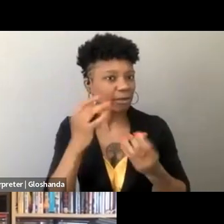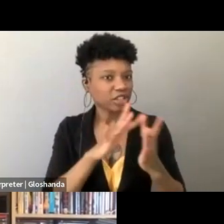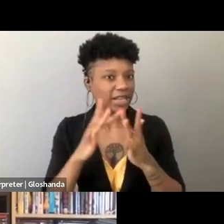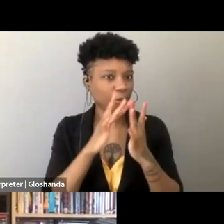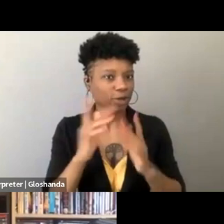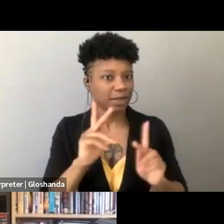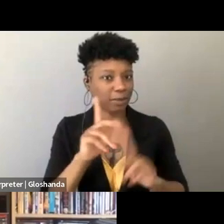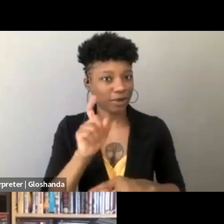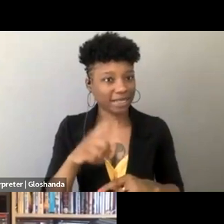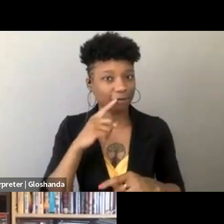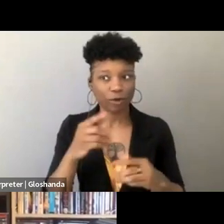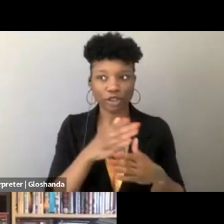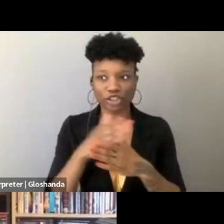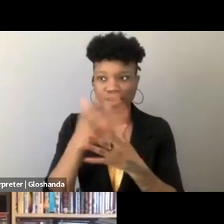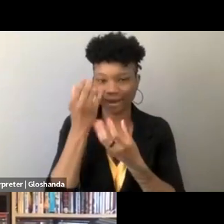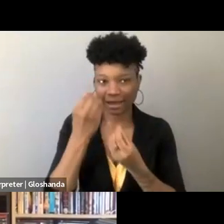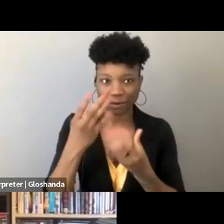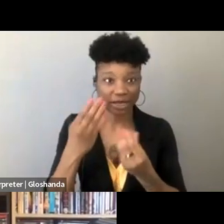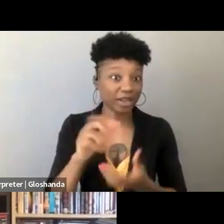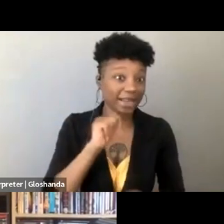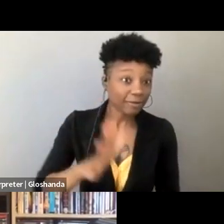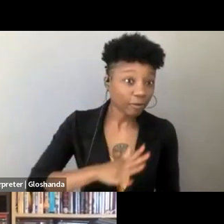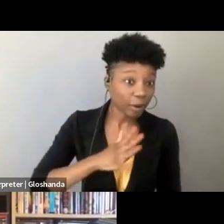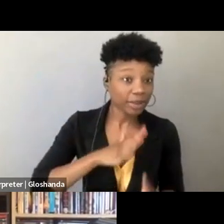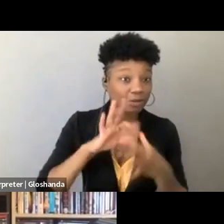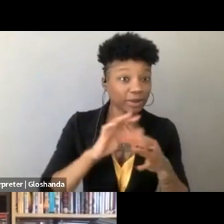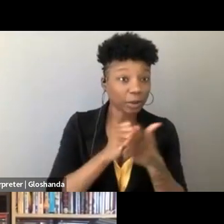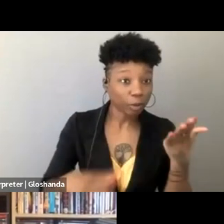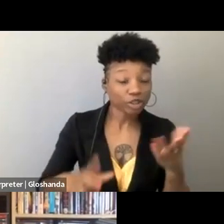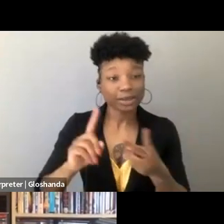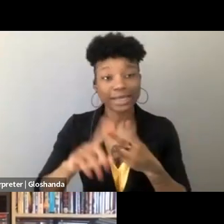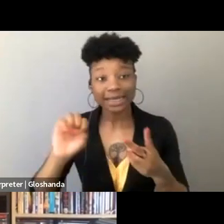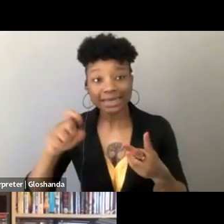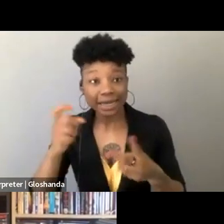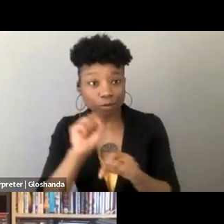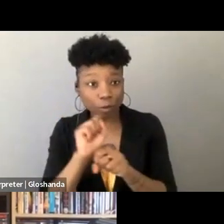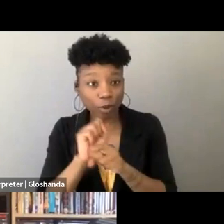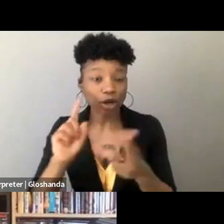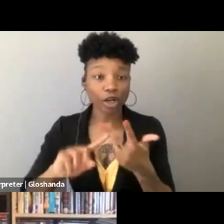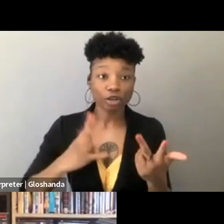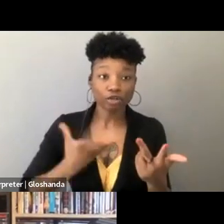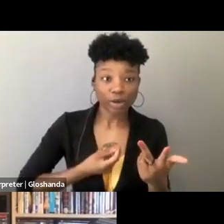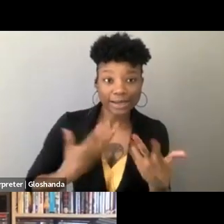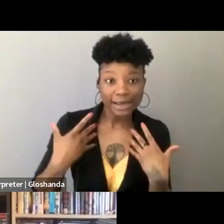to share the information even informally, whether that's around abortion, whether that's around sex work, whether that's around trans health,